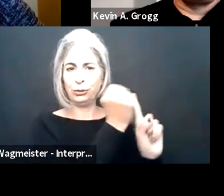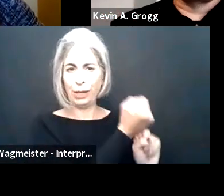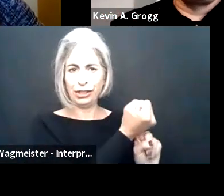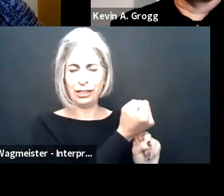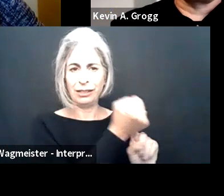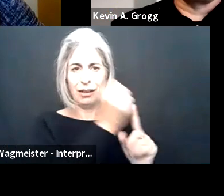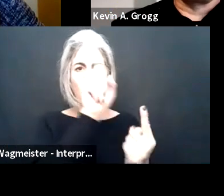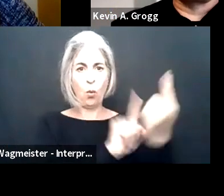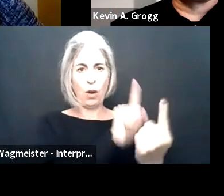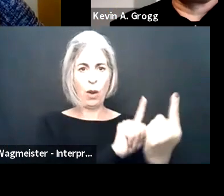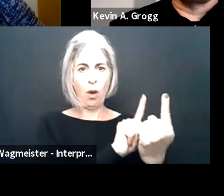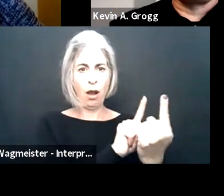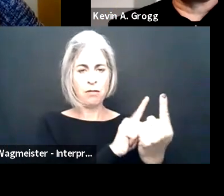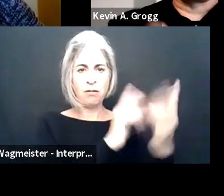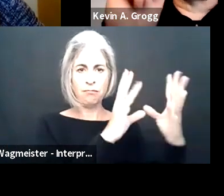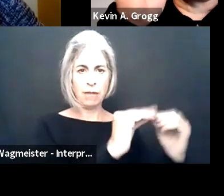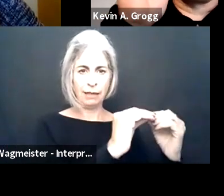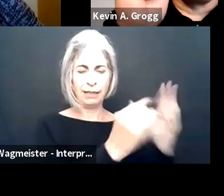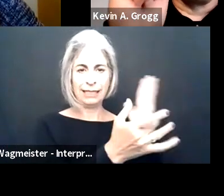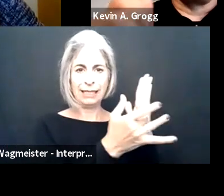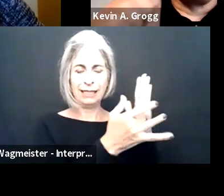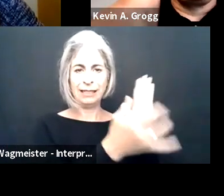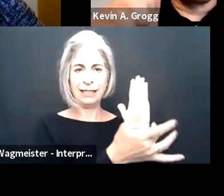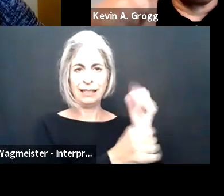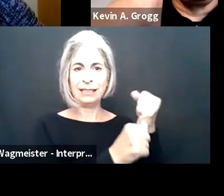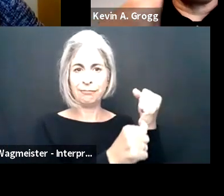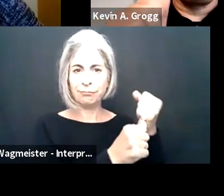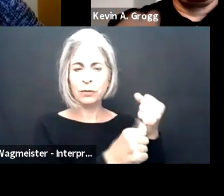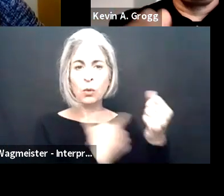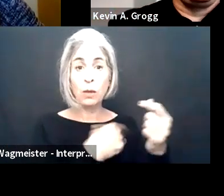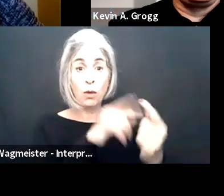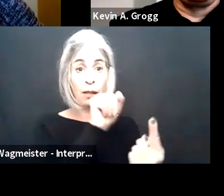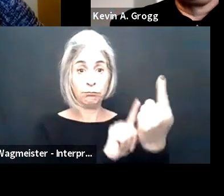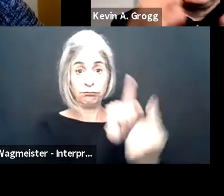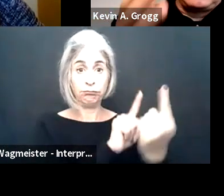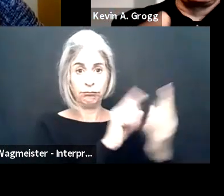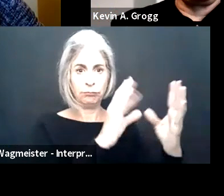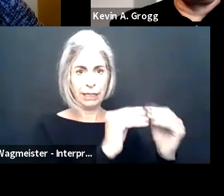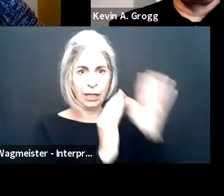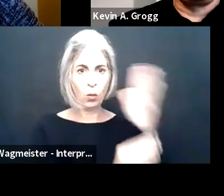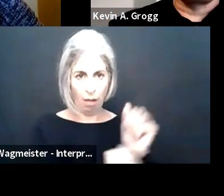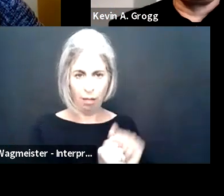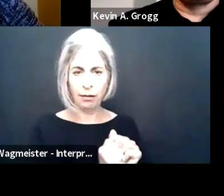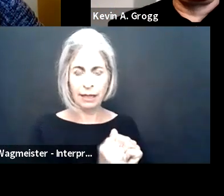solve health or medical situations. We meet one to one, that's a cornerstone of our assistive technology service.